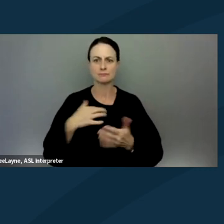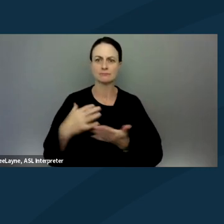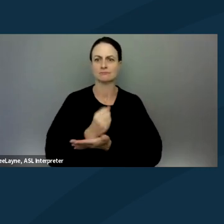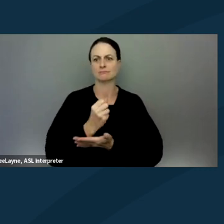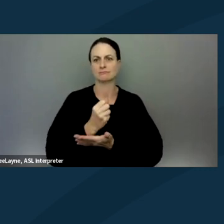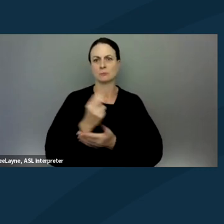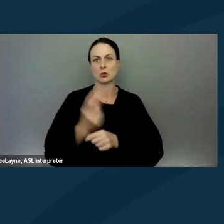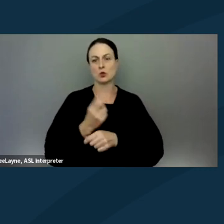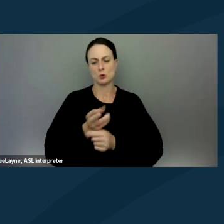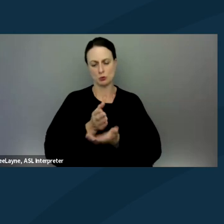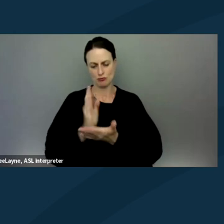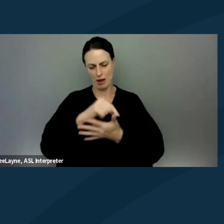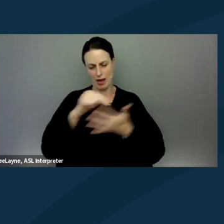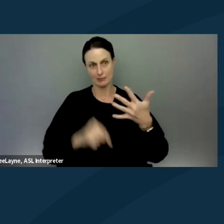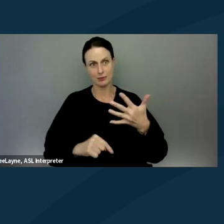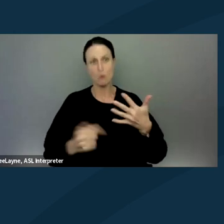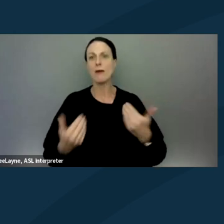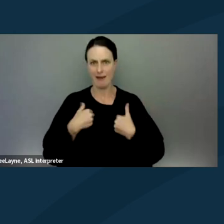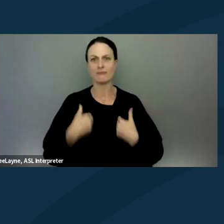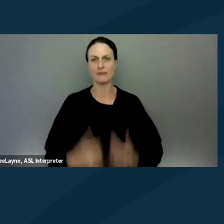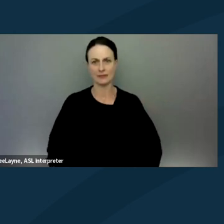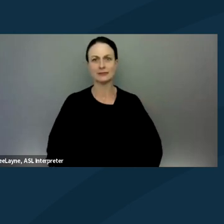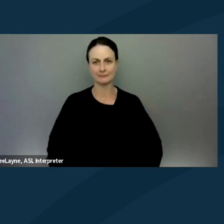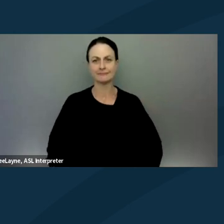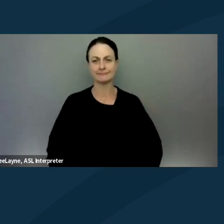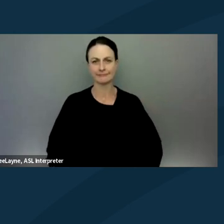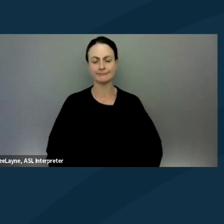that we have as as Americans